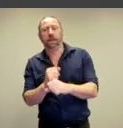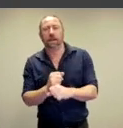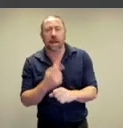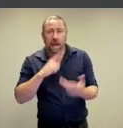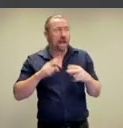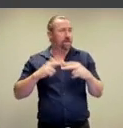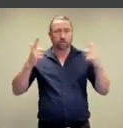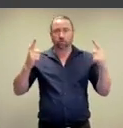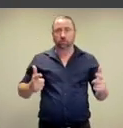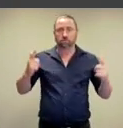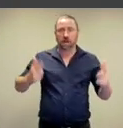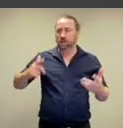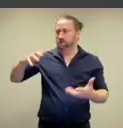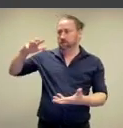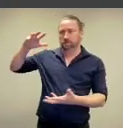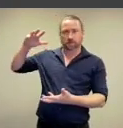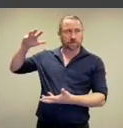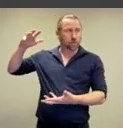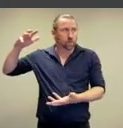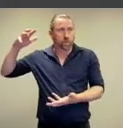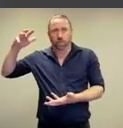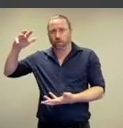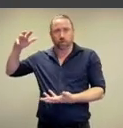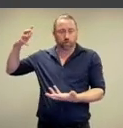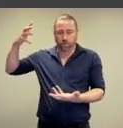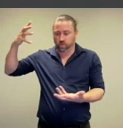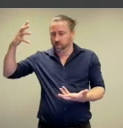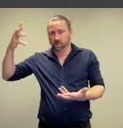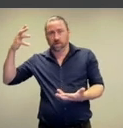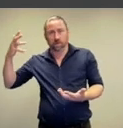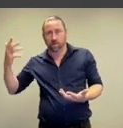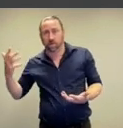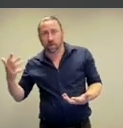dumping, when there's an oversupply of farming